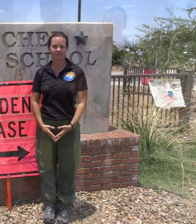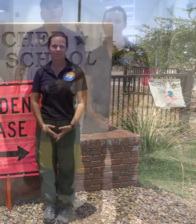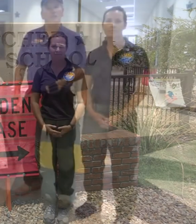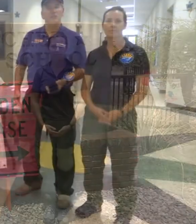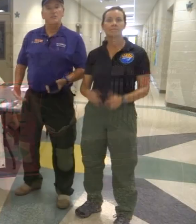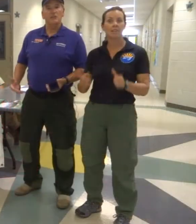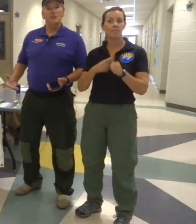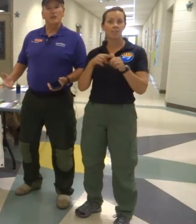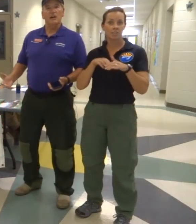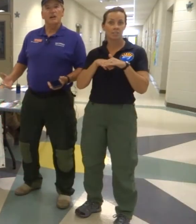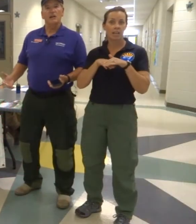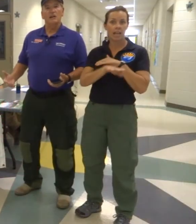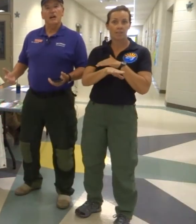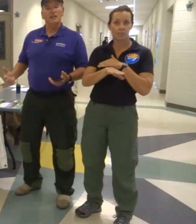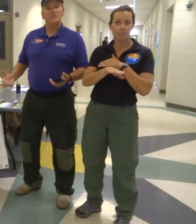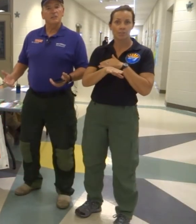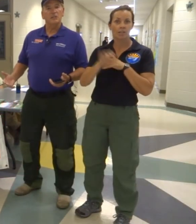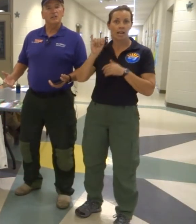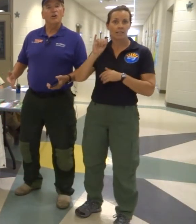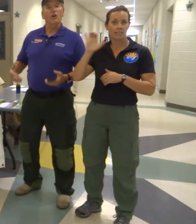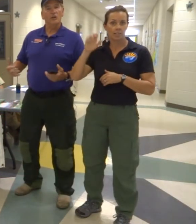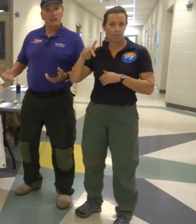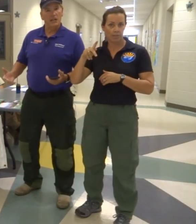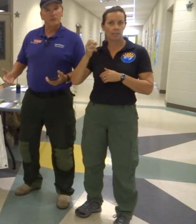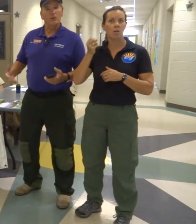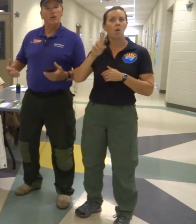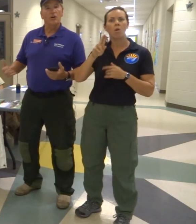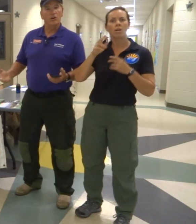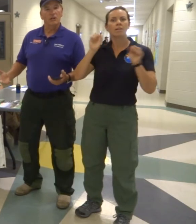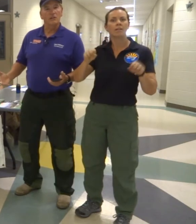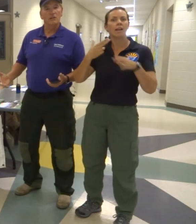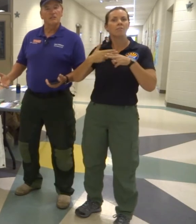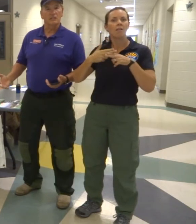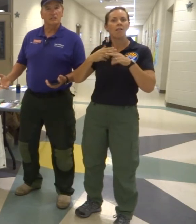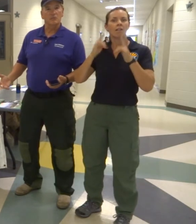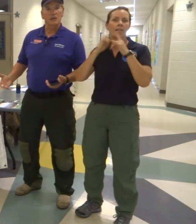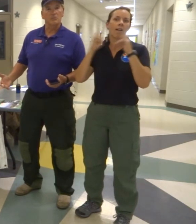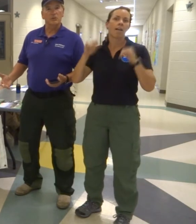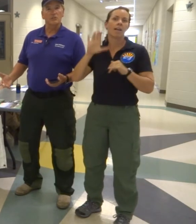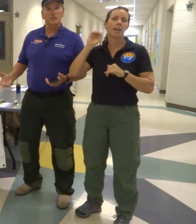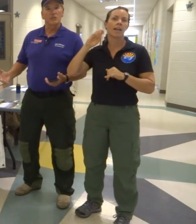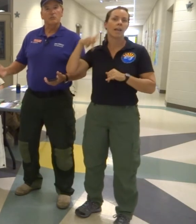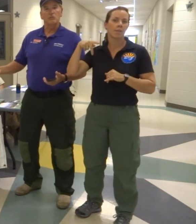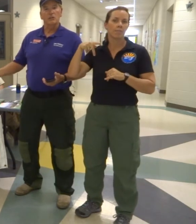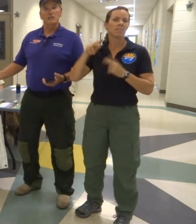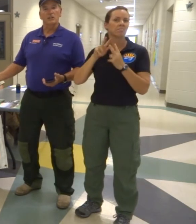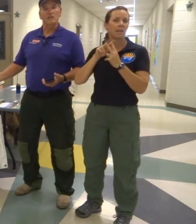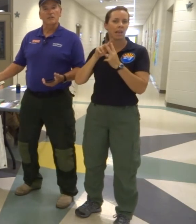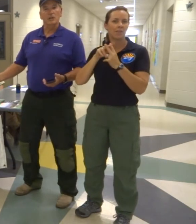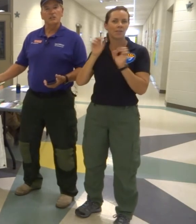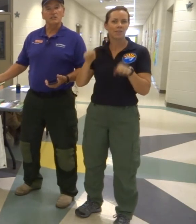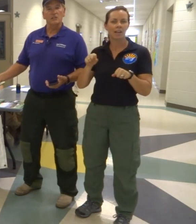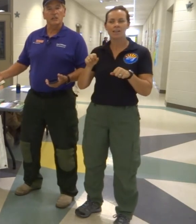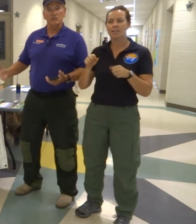As we first enter ICP or Camp or Incident Command Post, we run into information in case